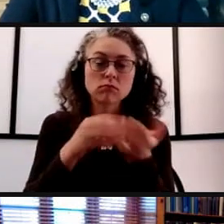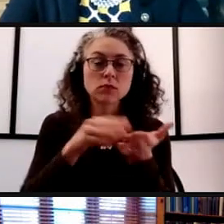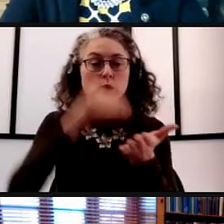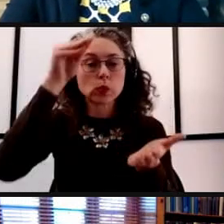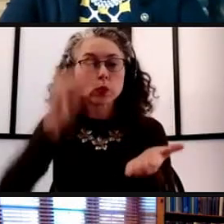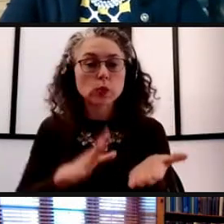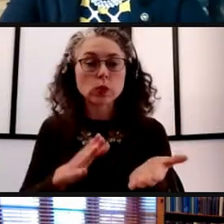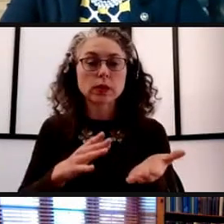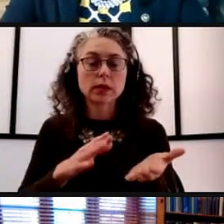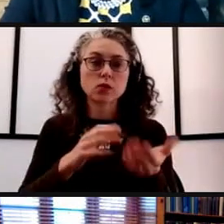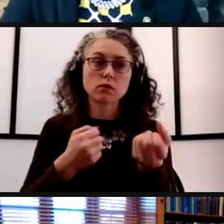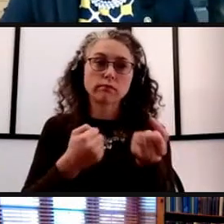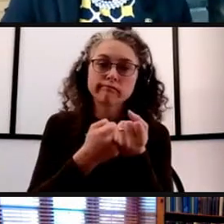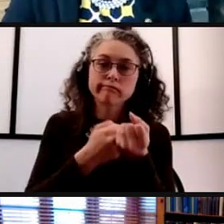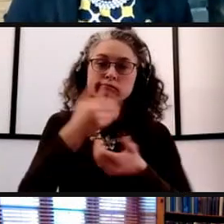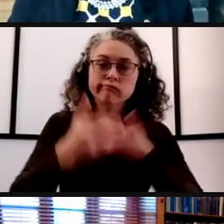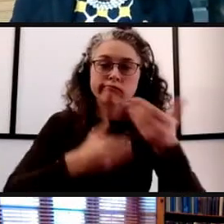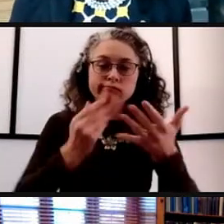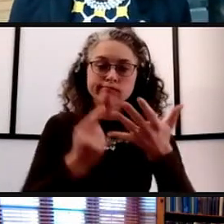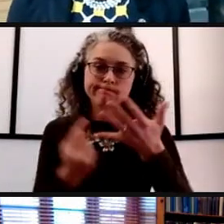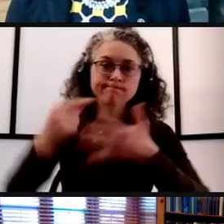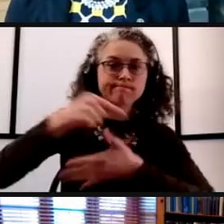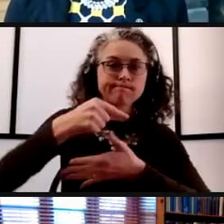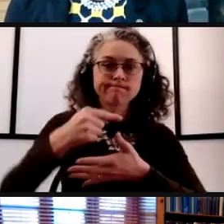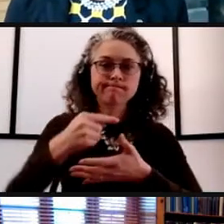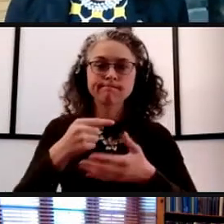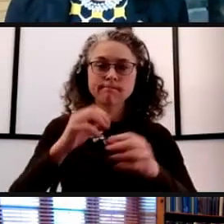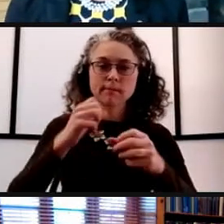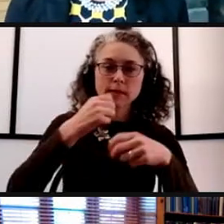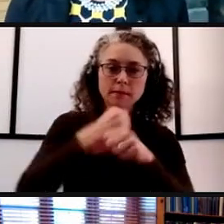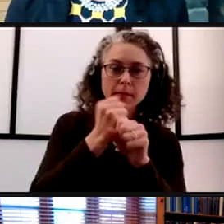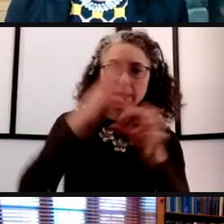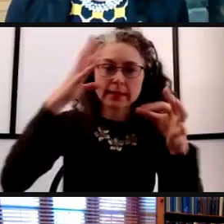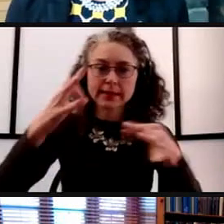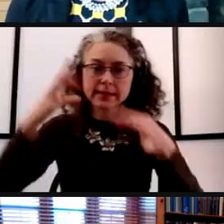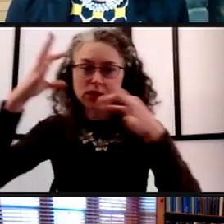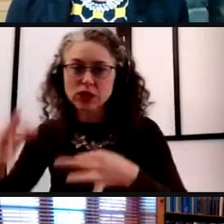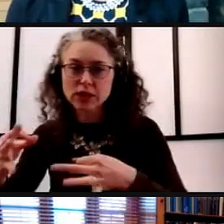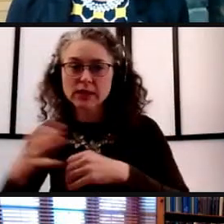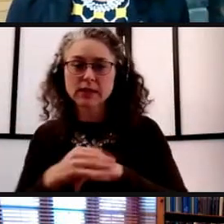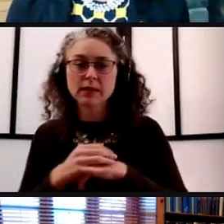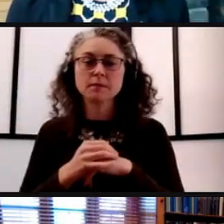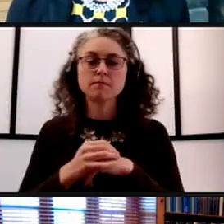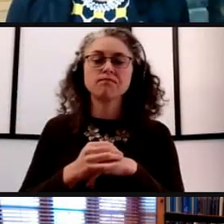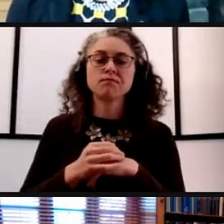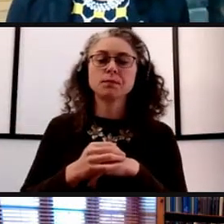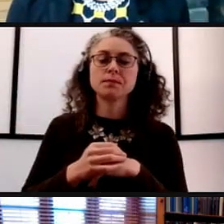their academic progress and and making course decisions. And so we're working both centrally,